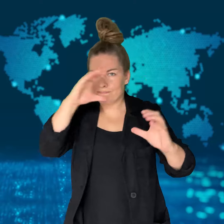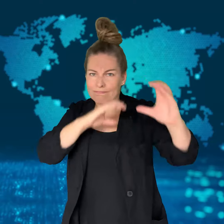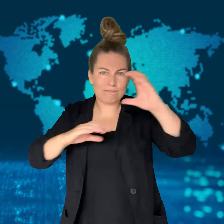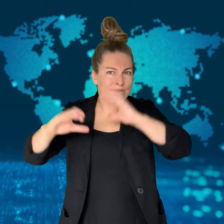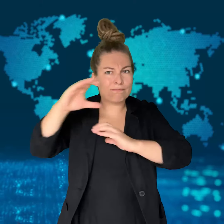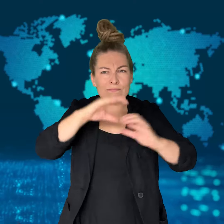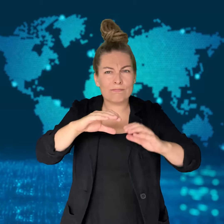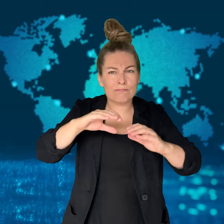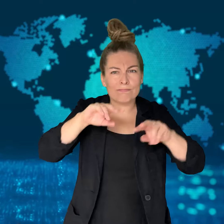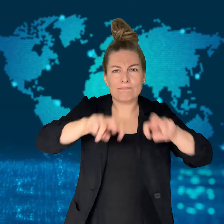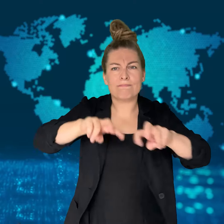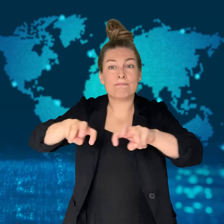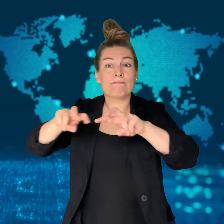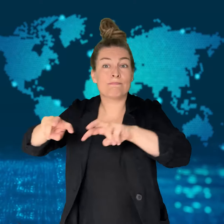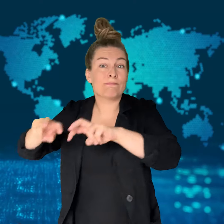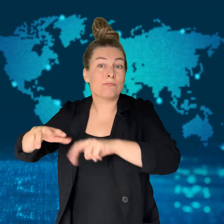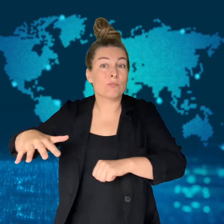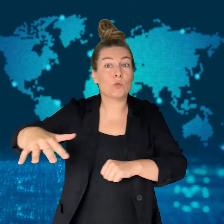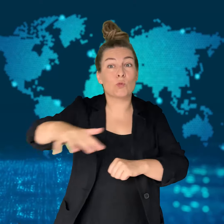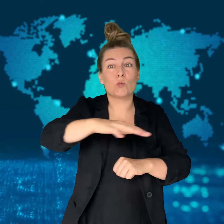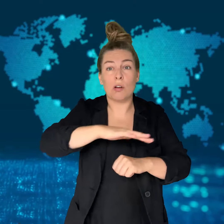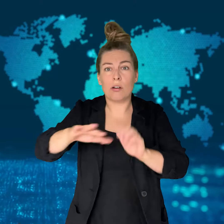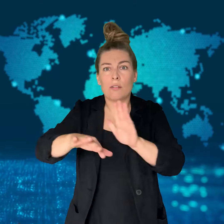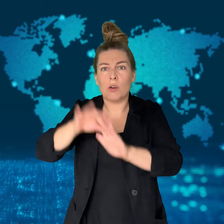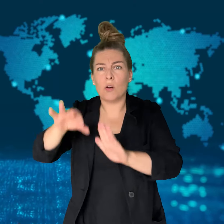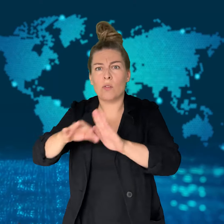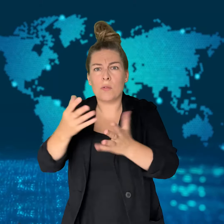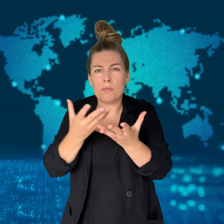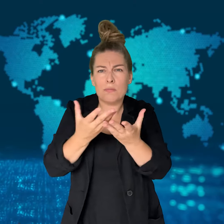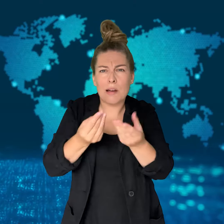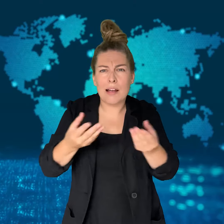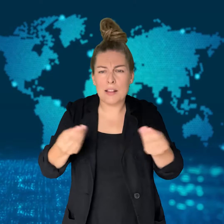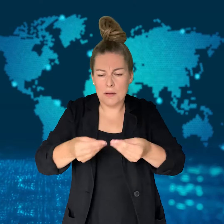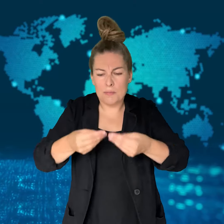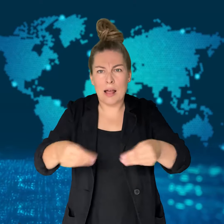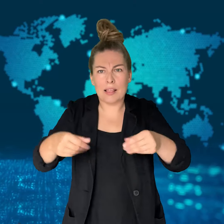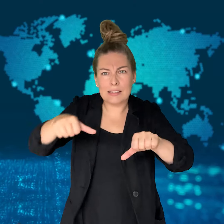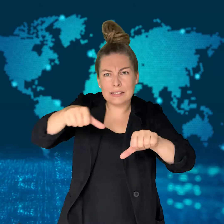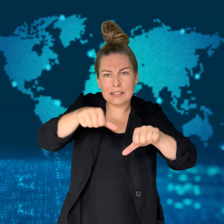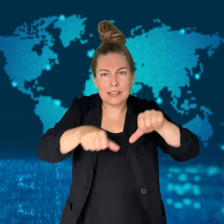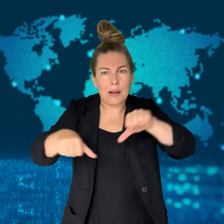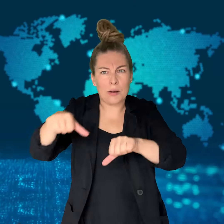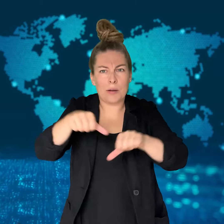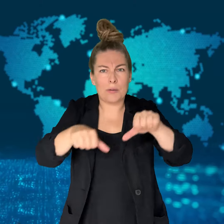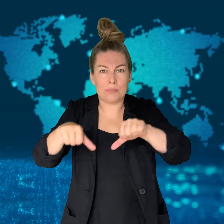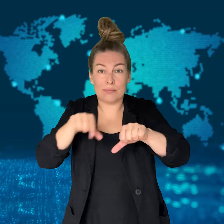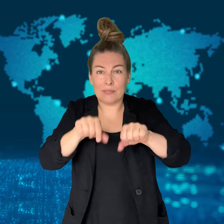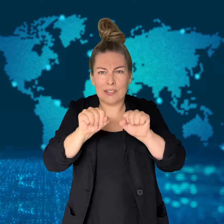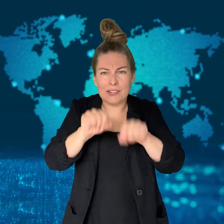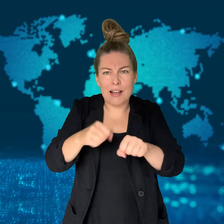they raided the lab and found large quantities of chemicals being